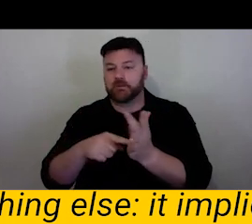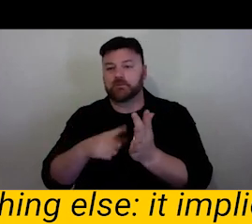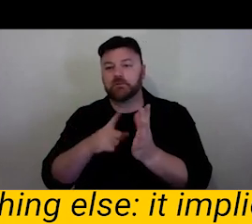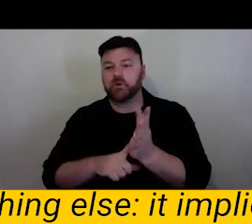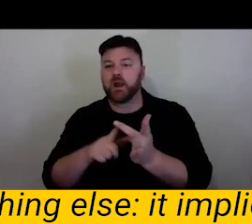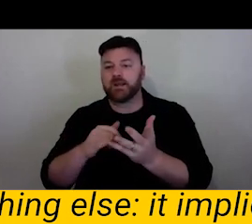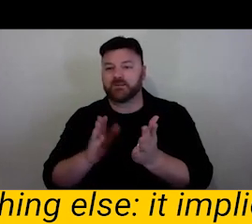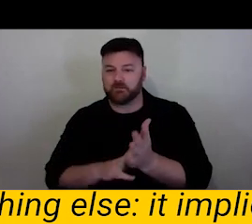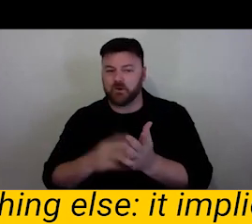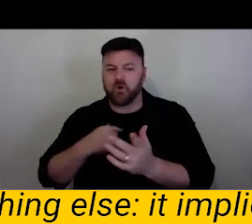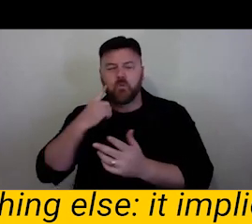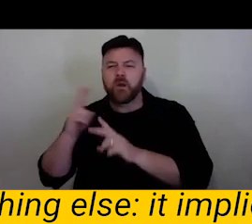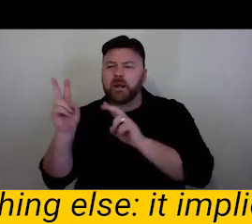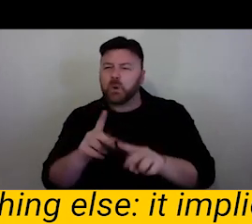I am going to read the